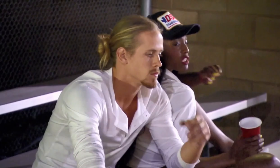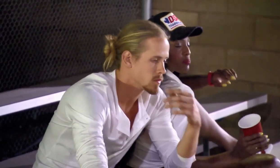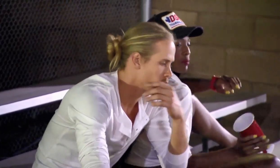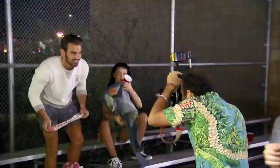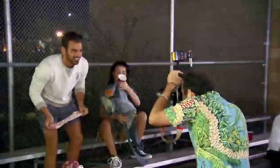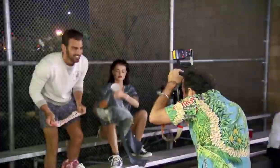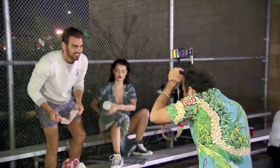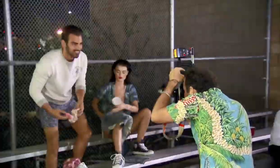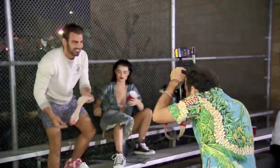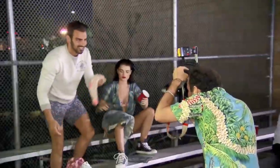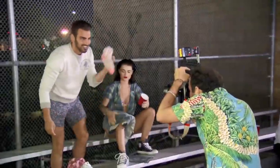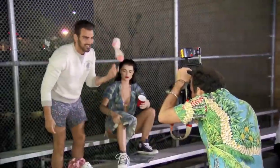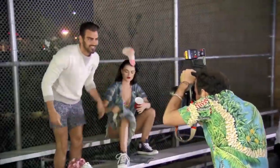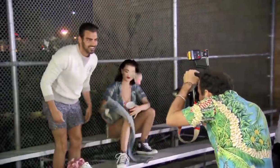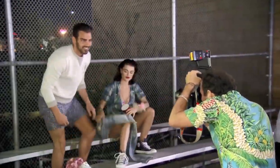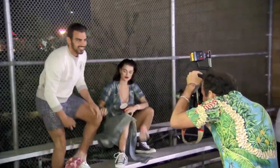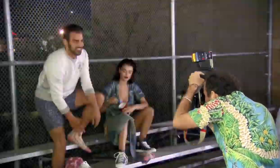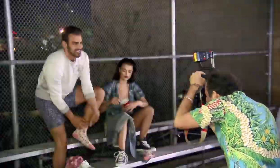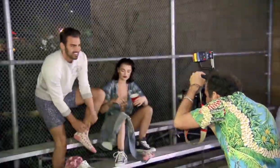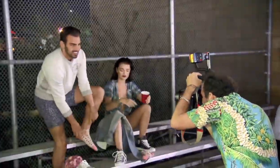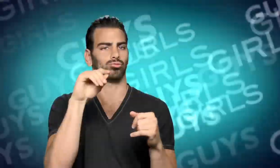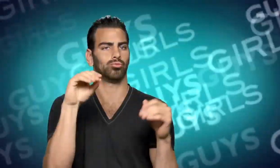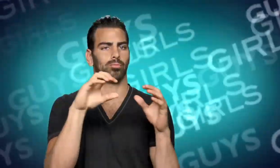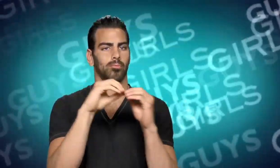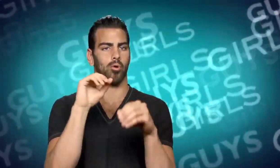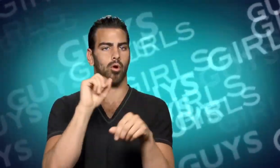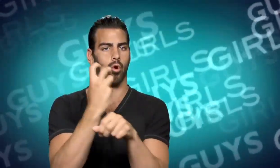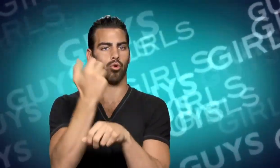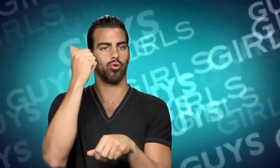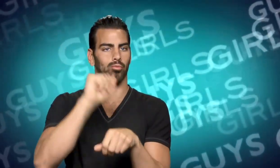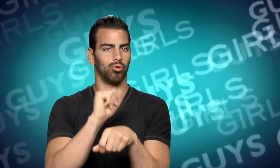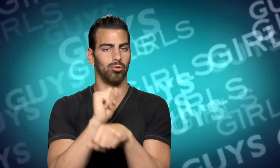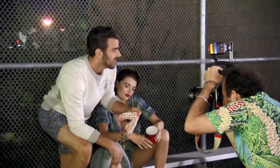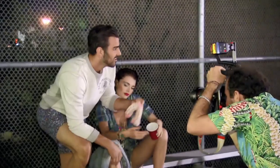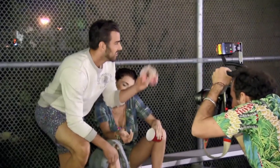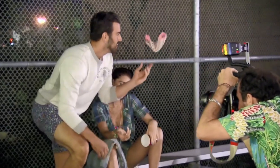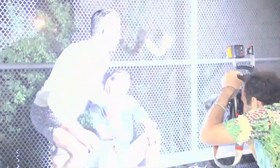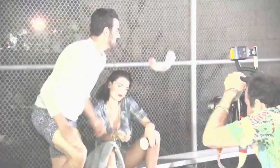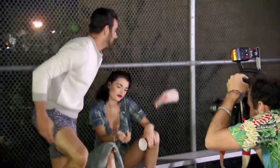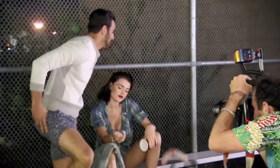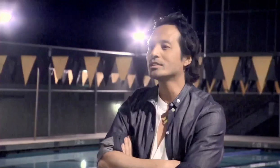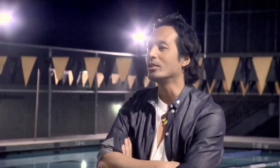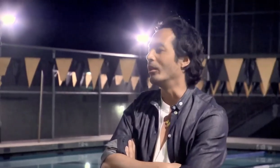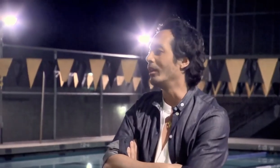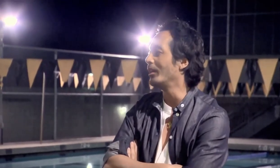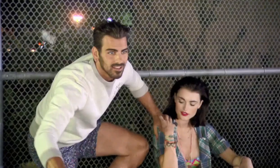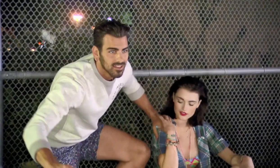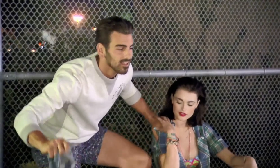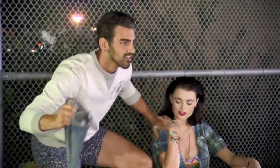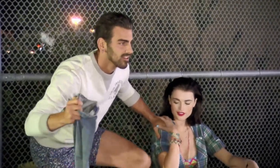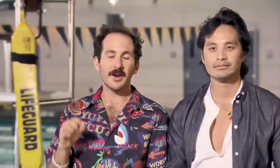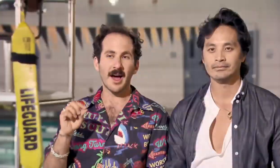Being Deaf might affect me in the real world, but I think I just have to work harder That was cool PHOTOGRAPHER: It looks good